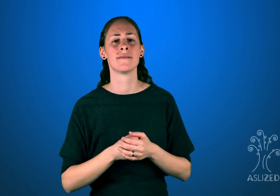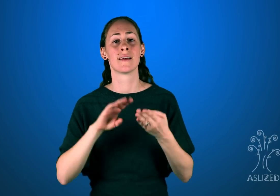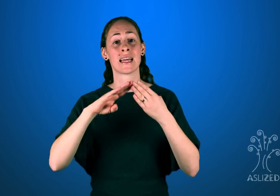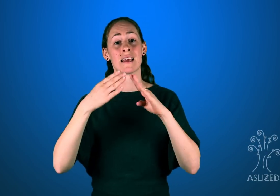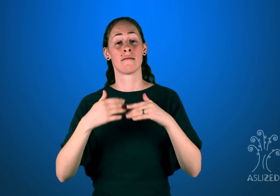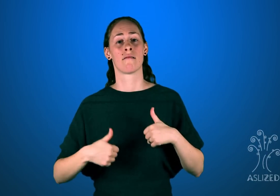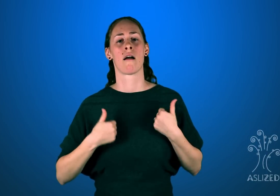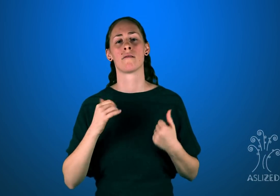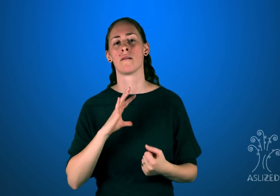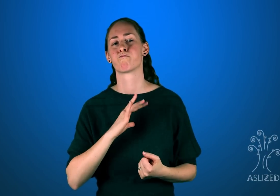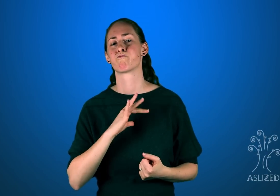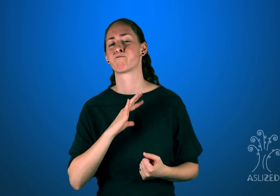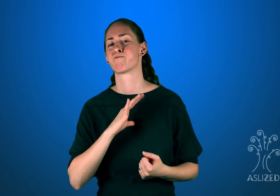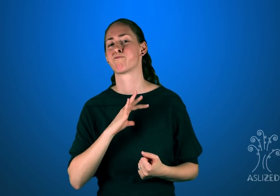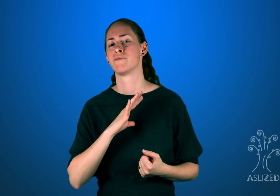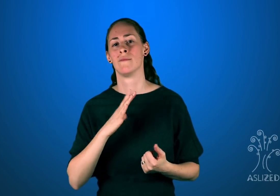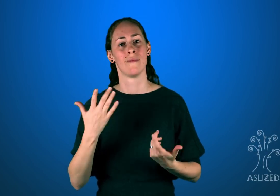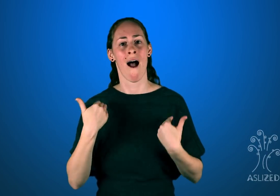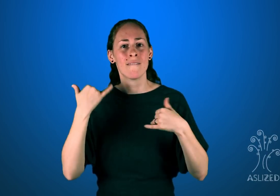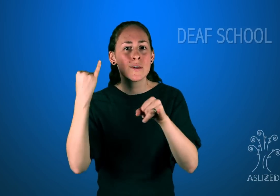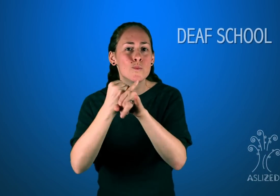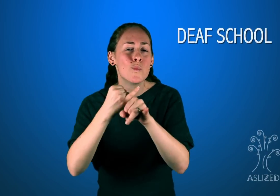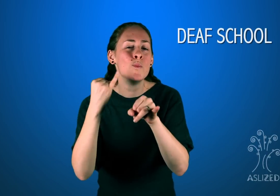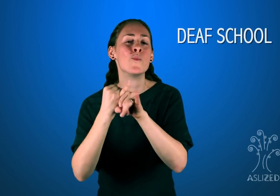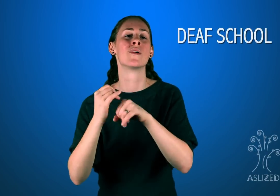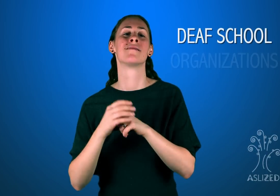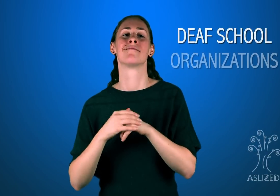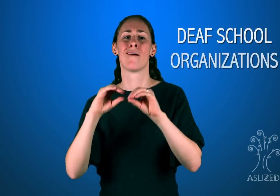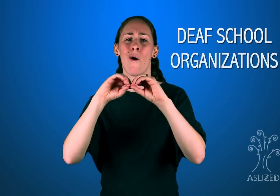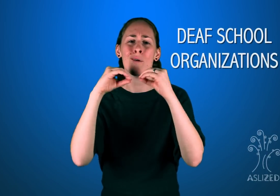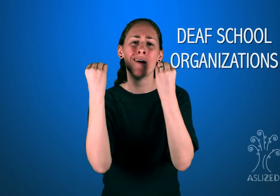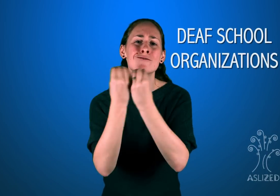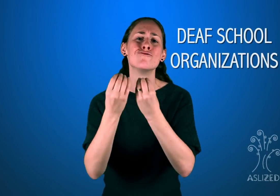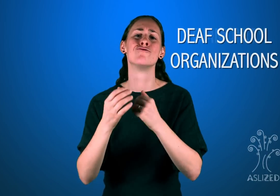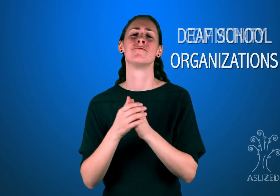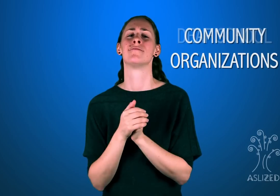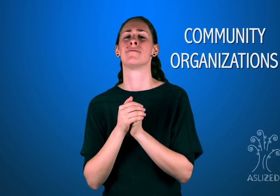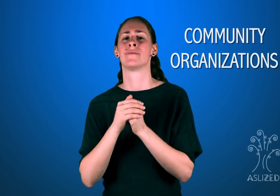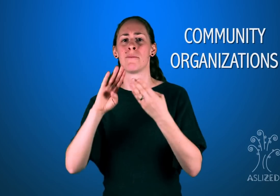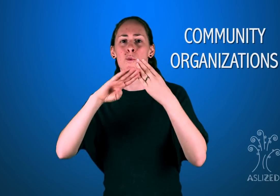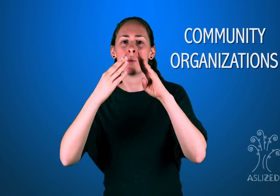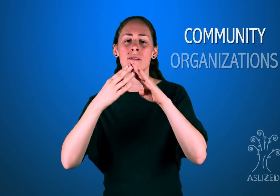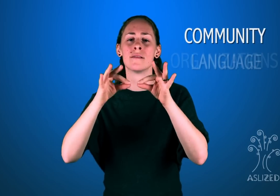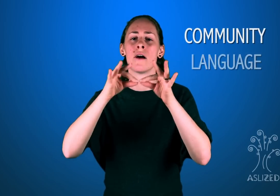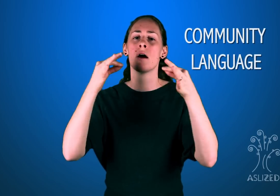City life has many advantages. There are Deaf schools, Deaf organizations, community, language